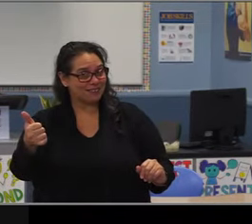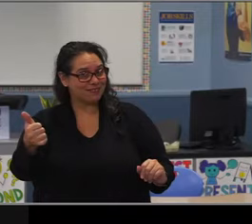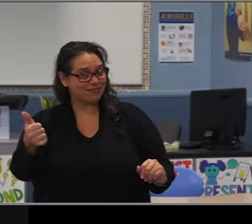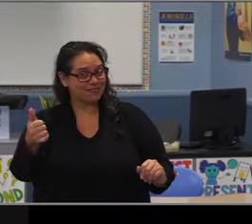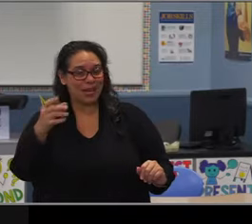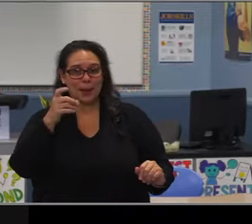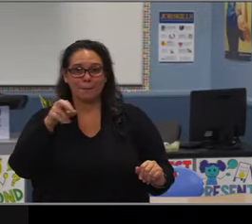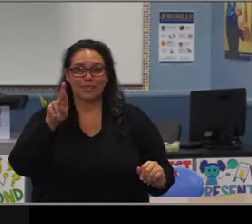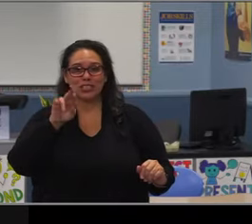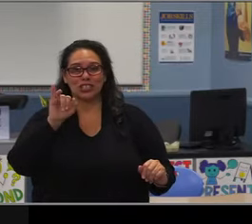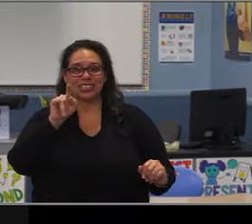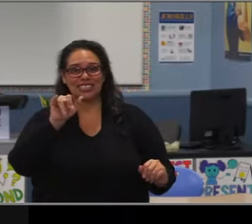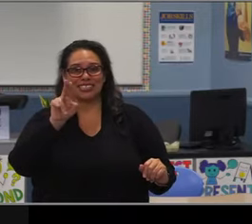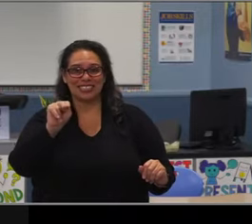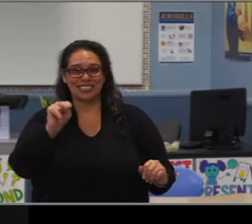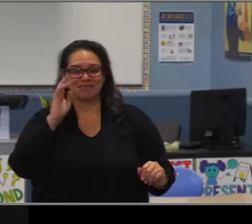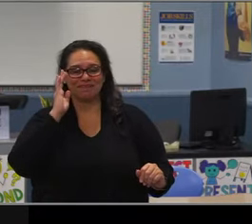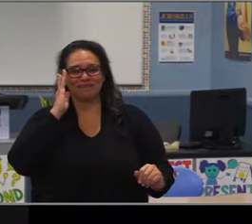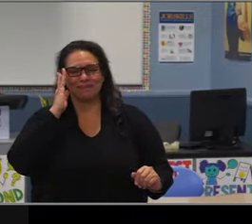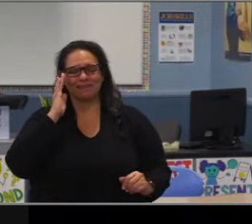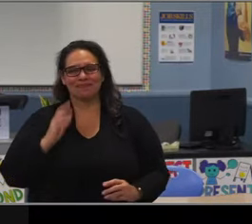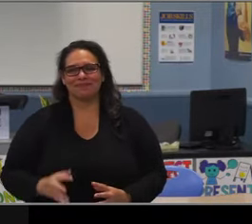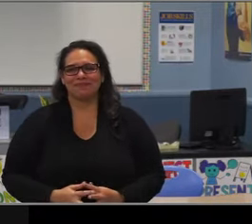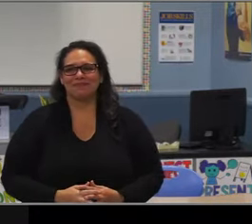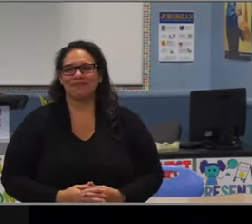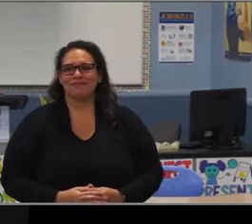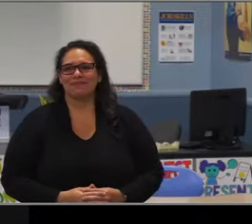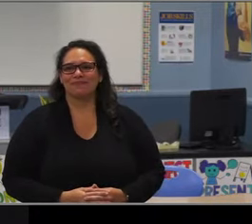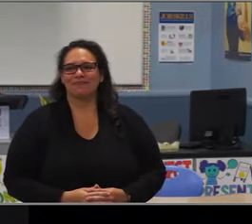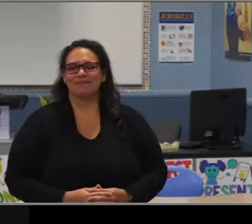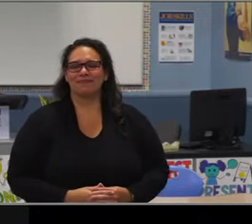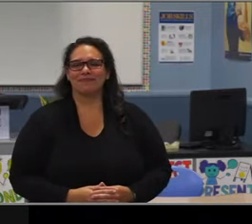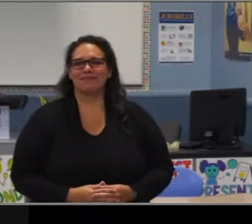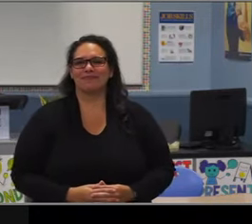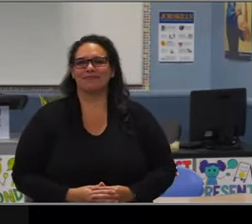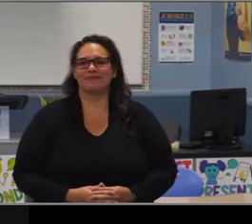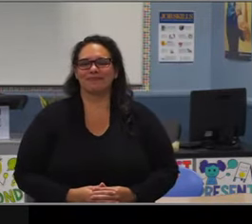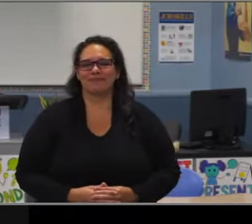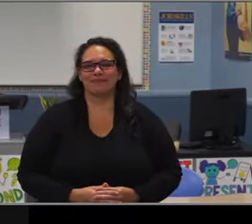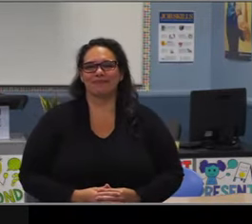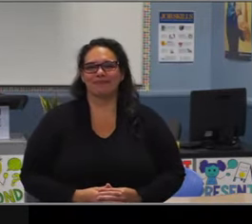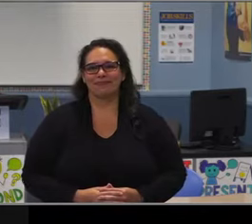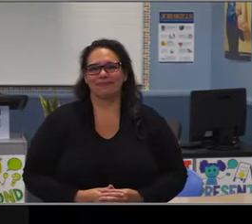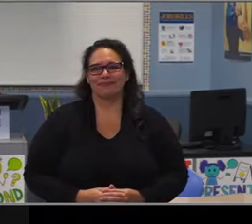to our students' success and for all of your years of service to our district